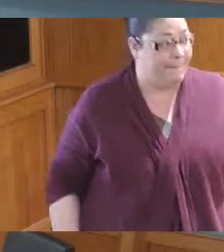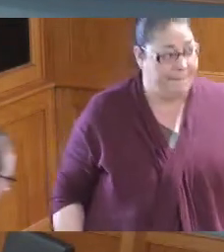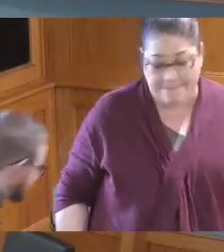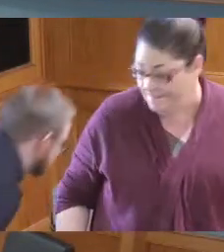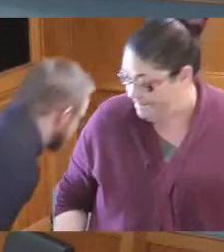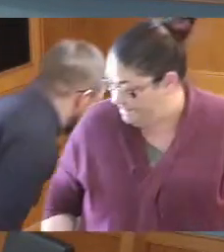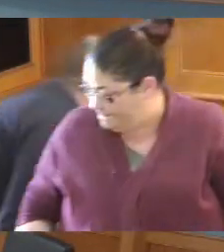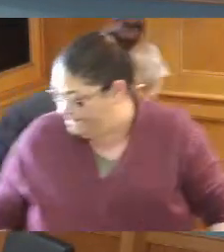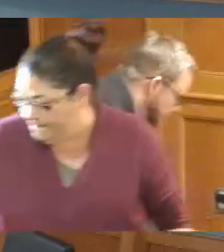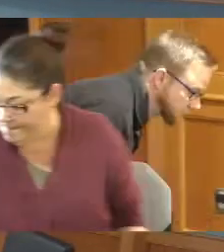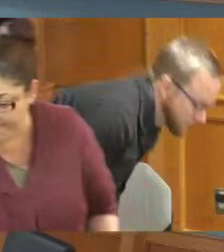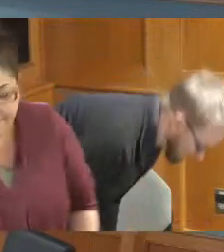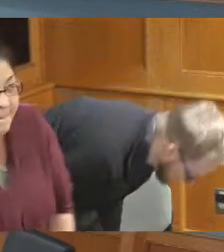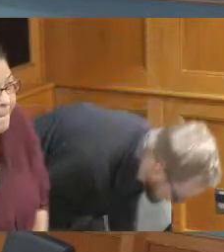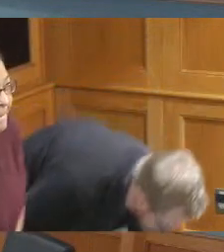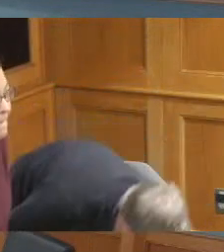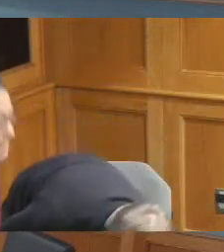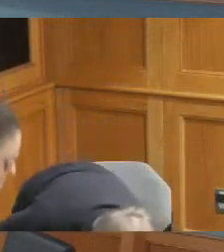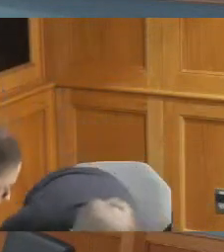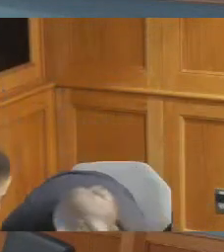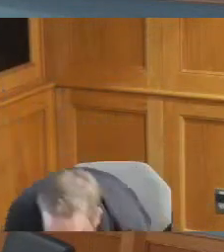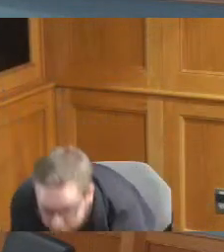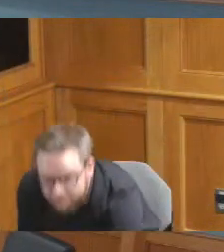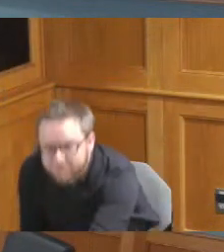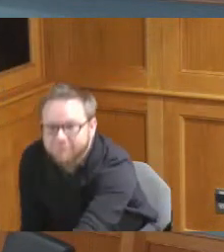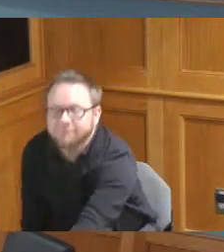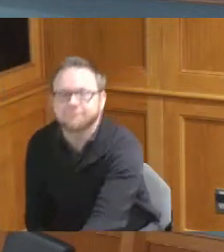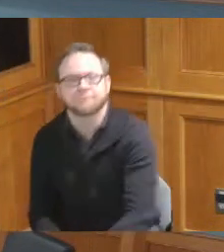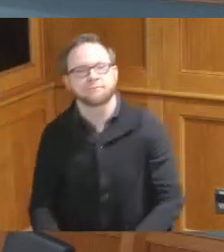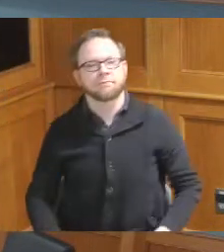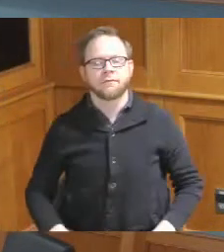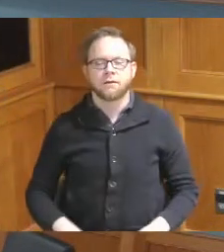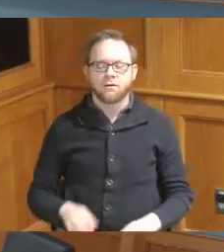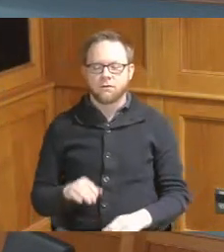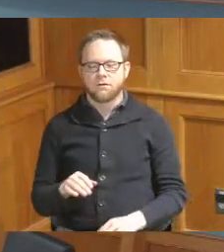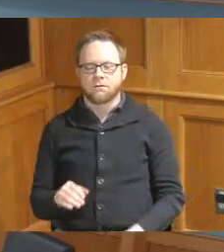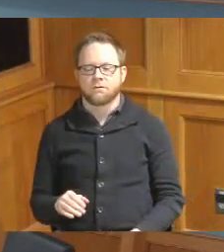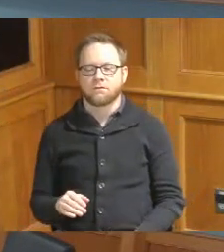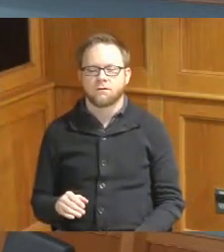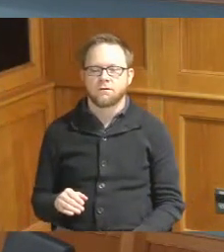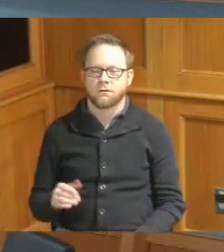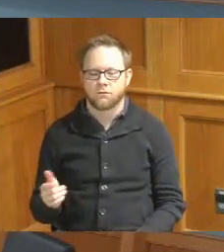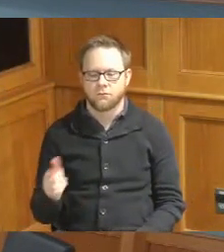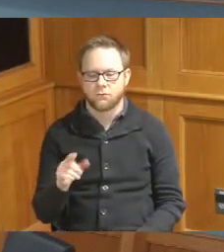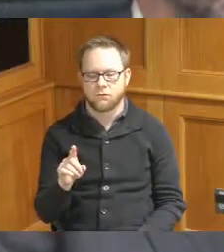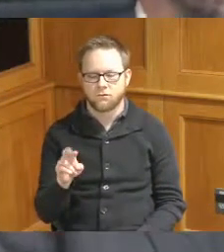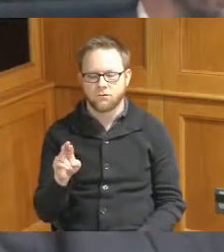yeah so yeah I just wanted to draw this distinction though again and which is why